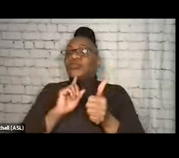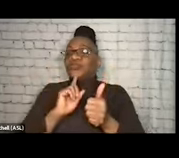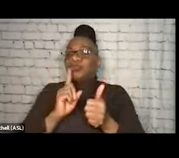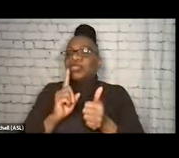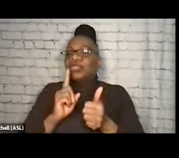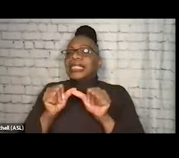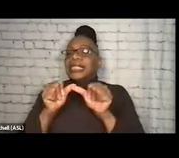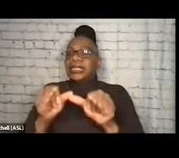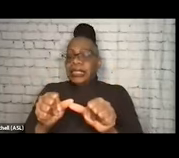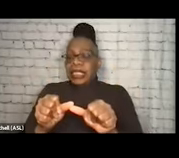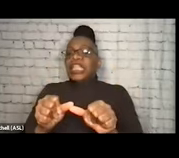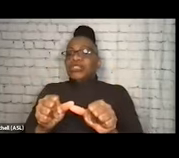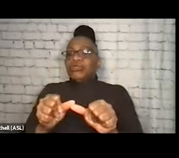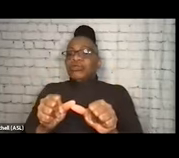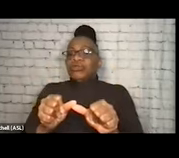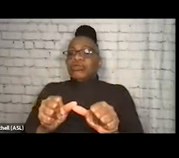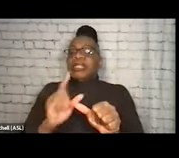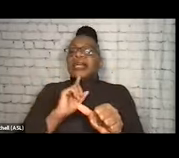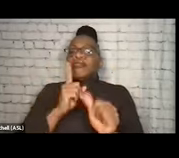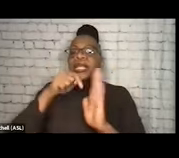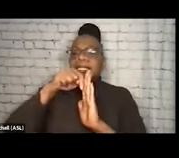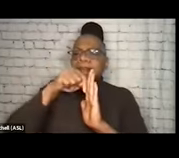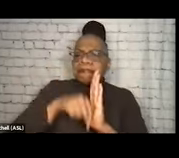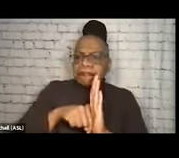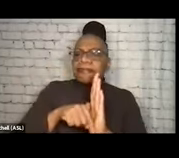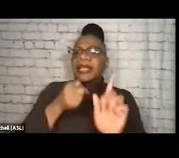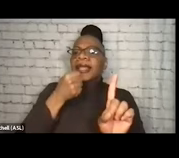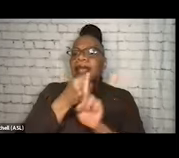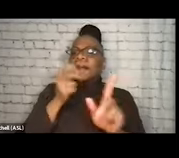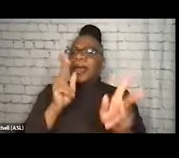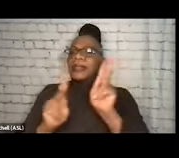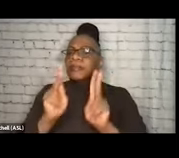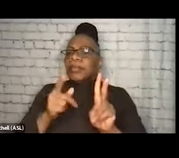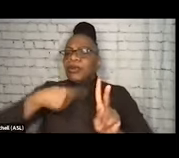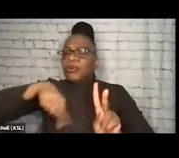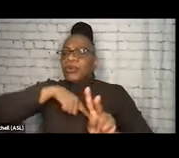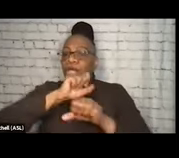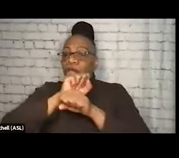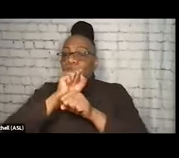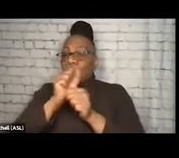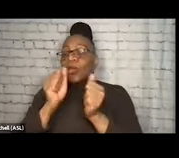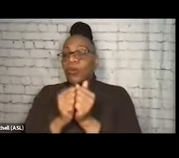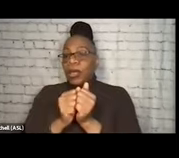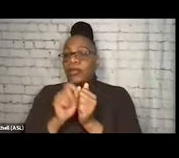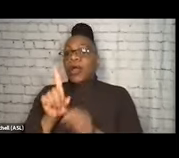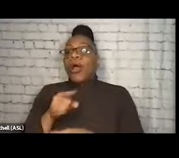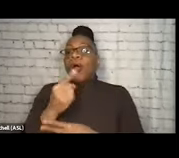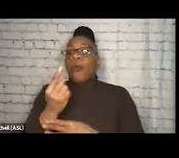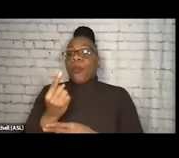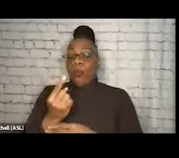that will truly impact the people that we work with. And one of those things is lifting up the voices of people